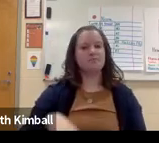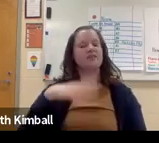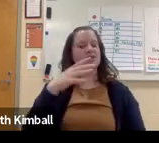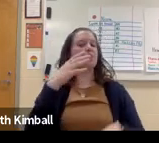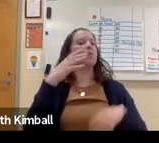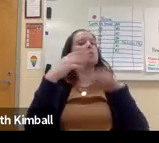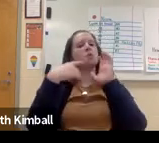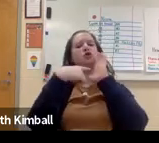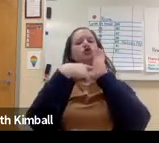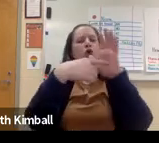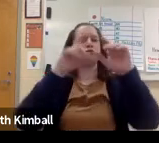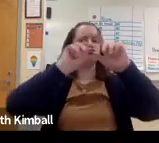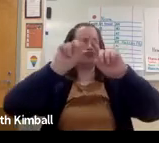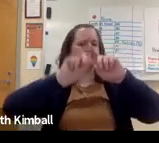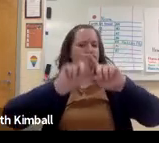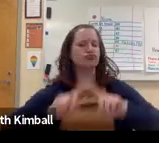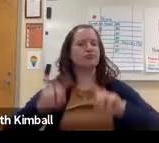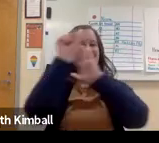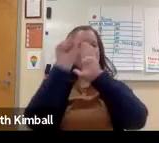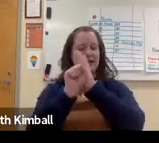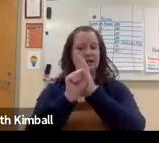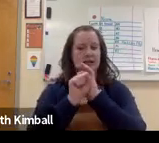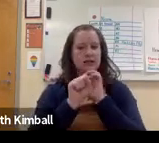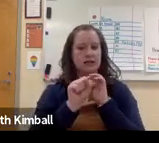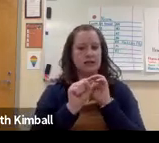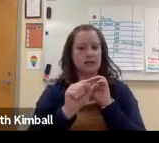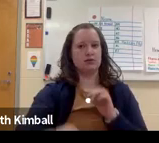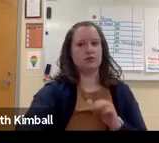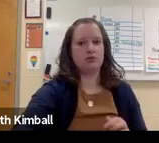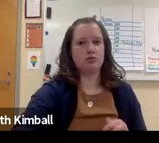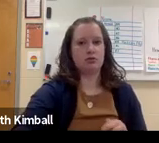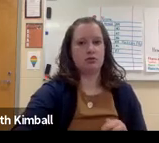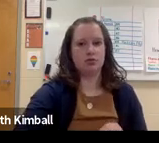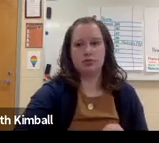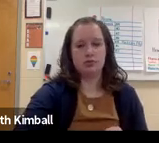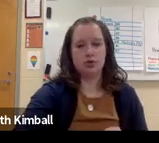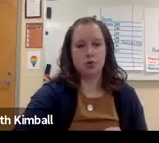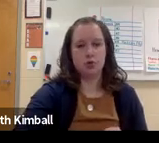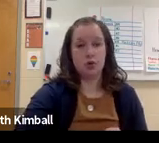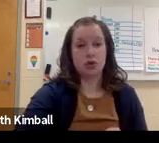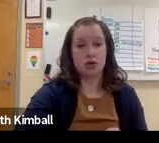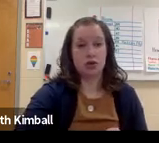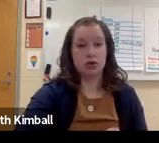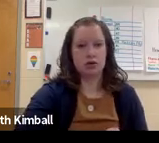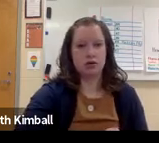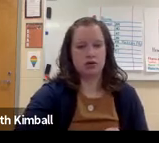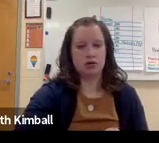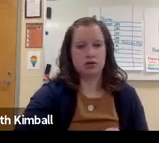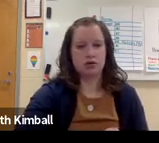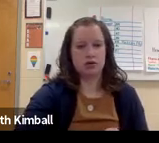So, our current level. So, Beth, just a moment. I put the link in the chat.